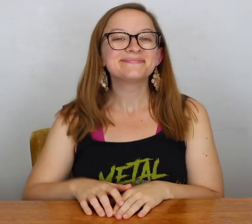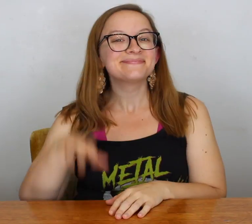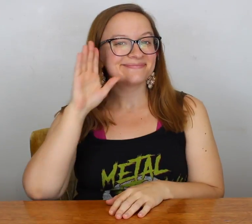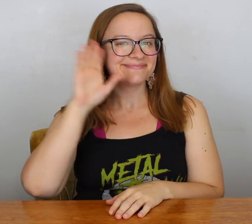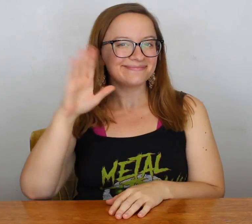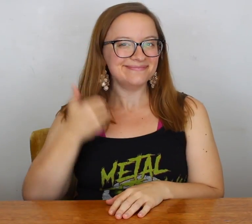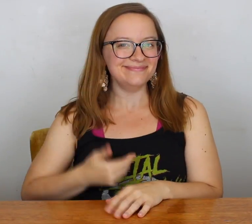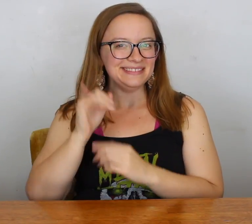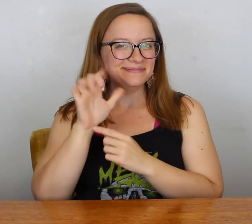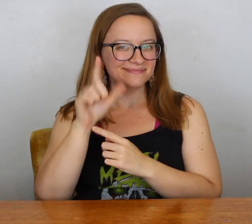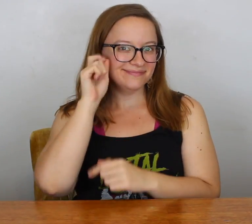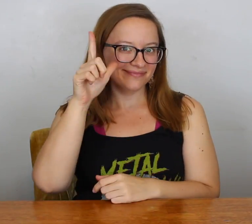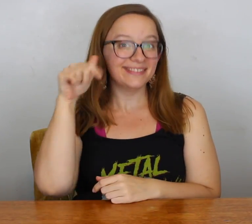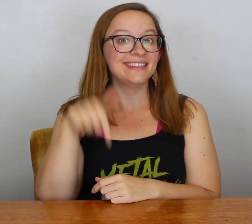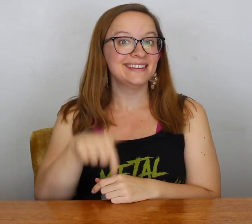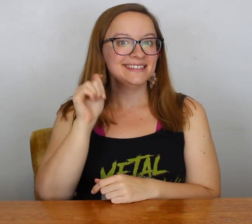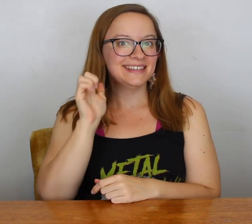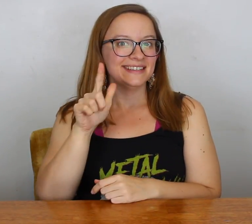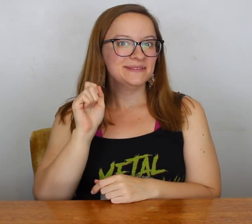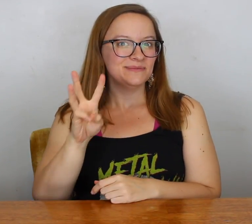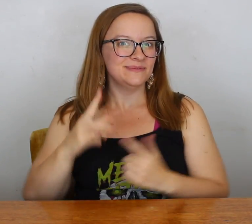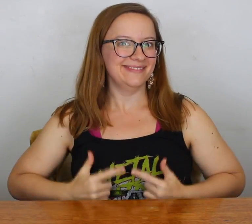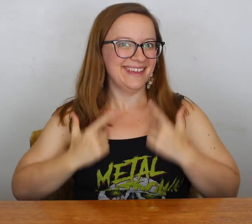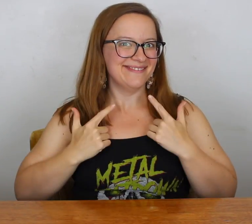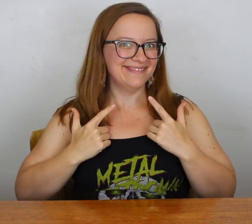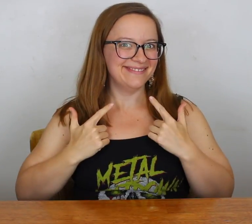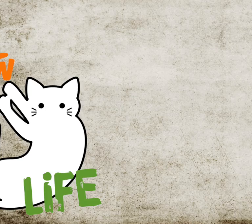Hello, I'm Jill. This is ASL Stew Life!